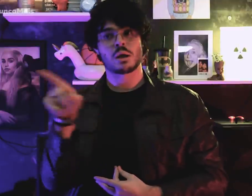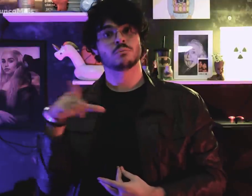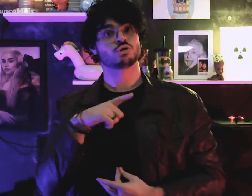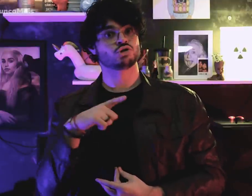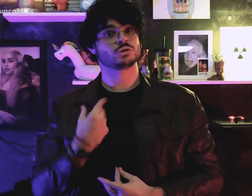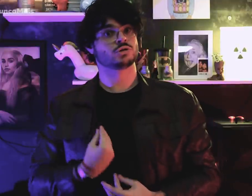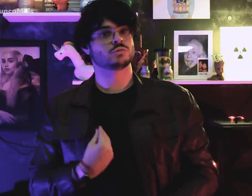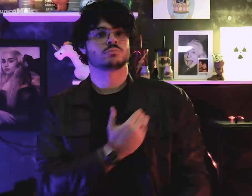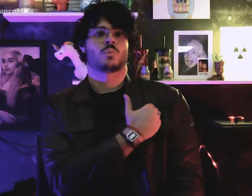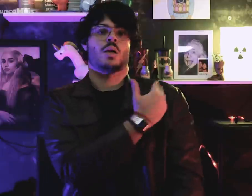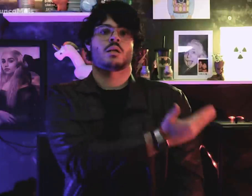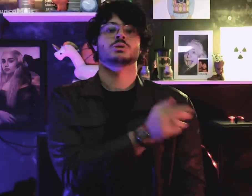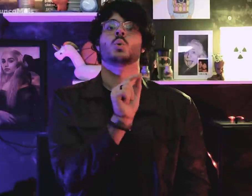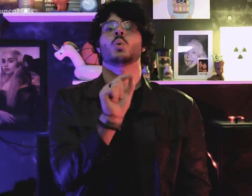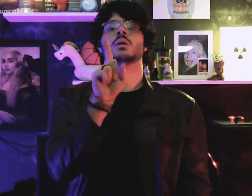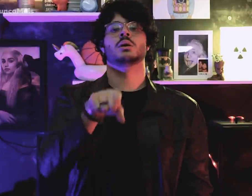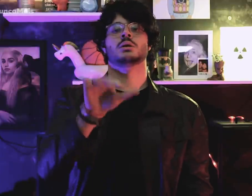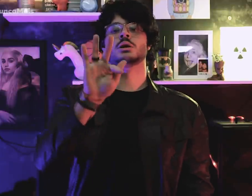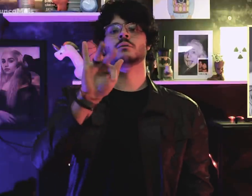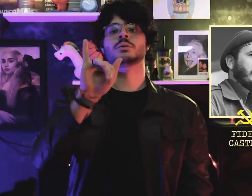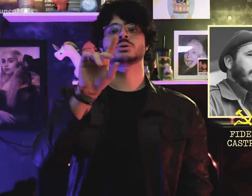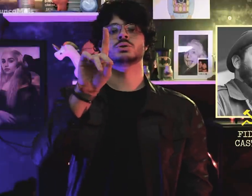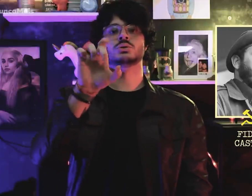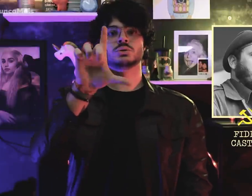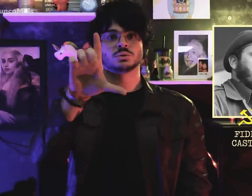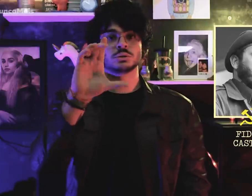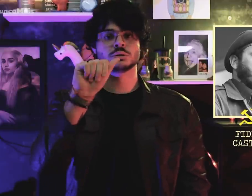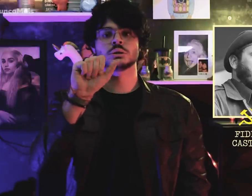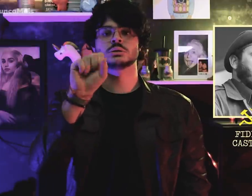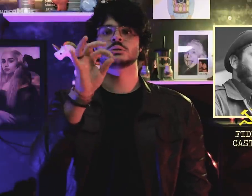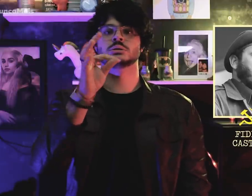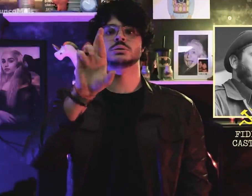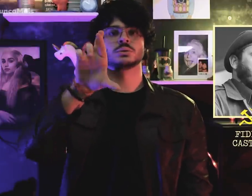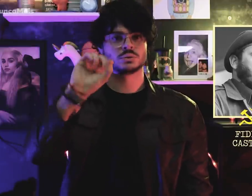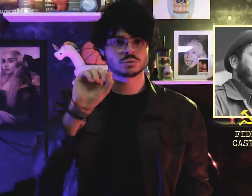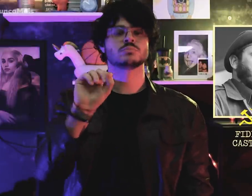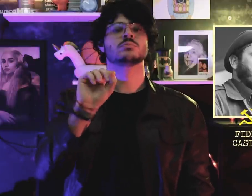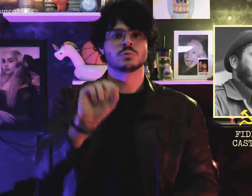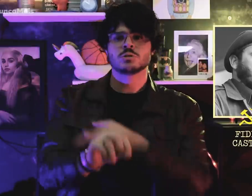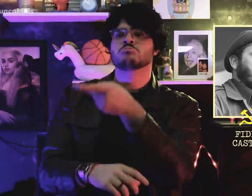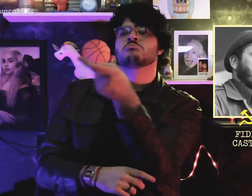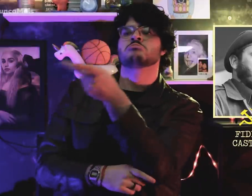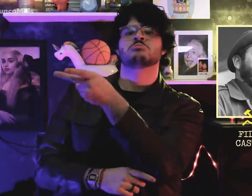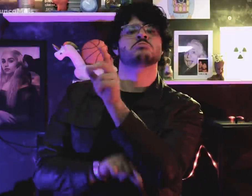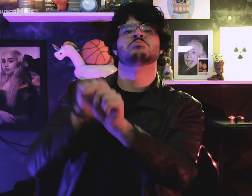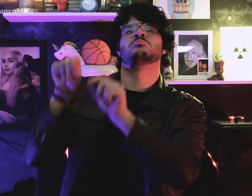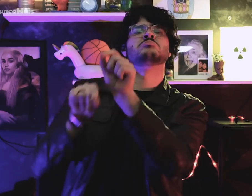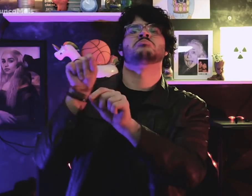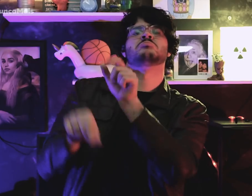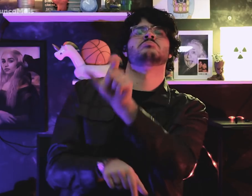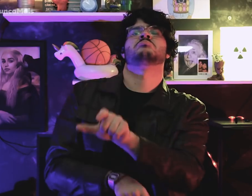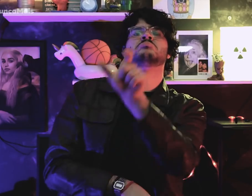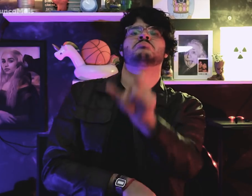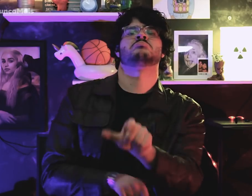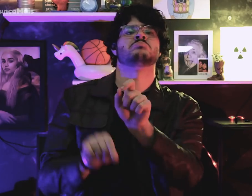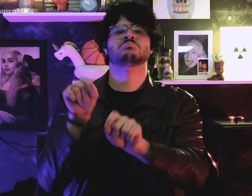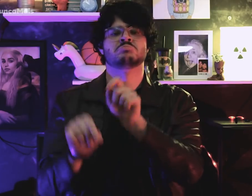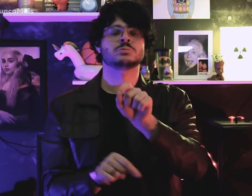alongside Fidel Castro,